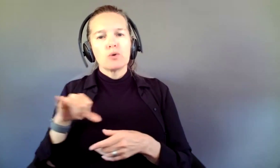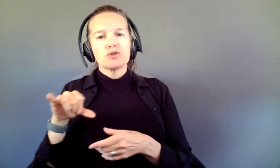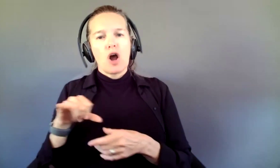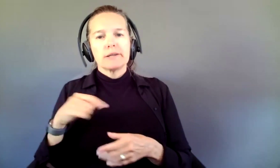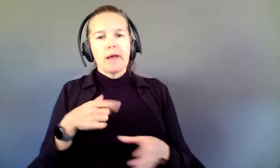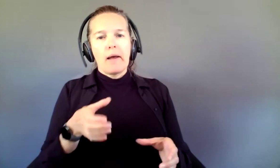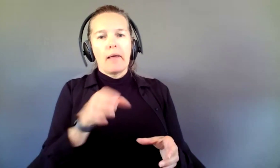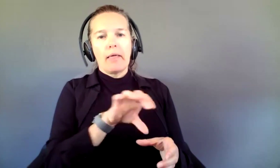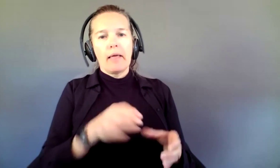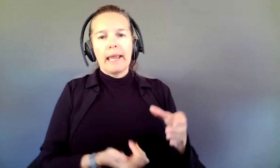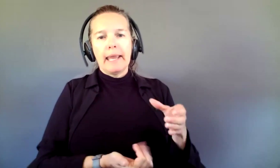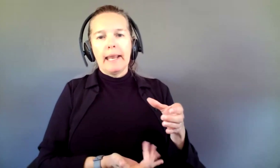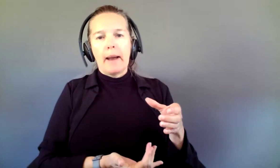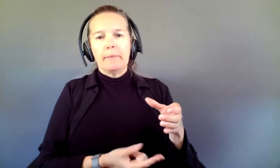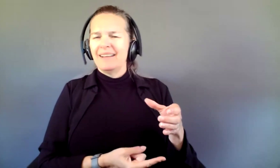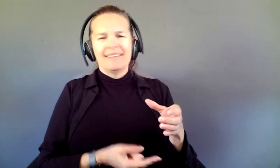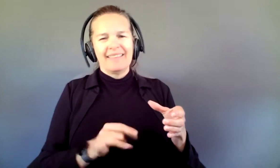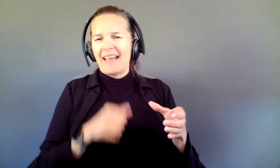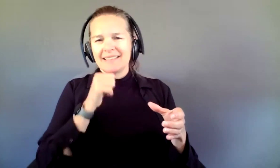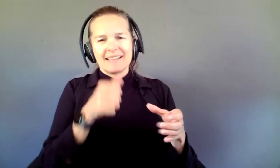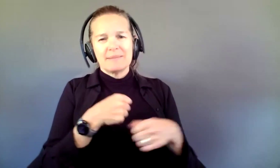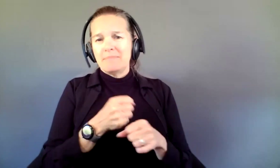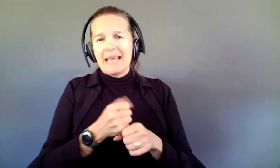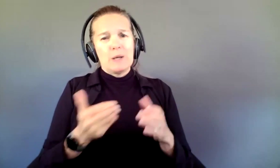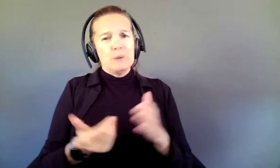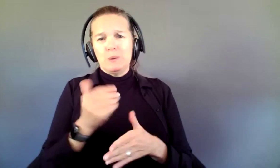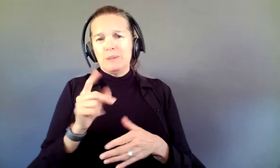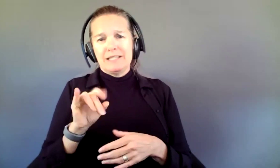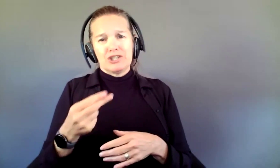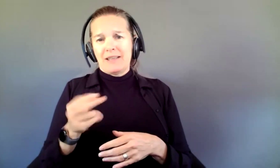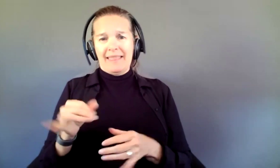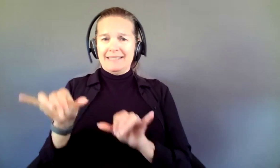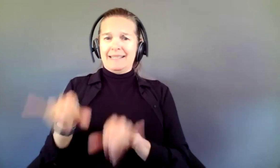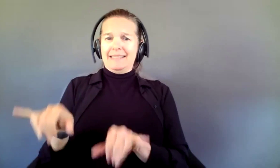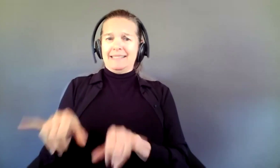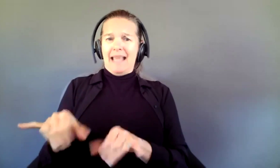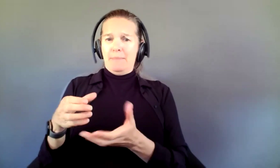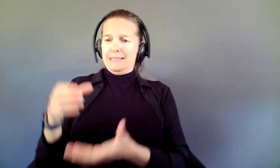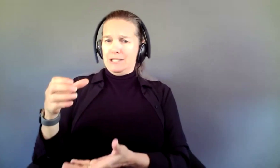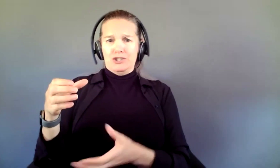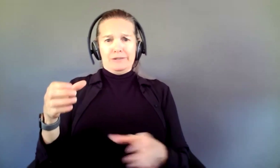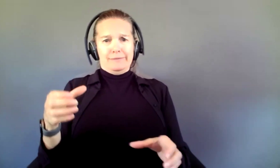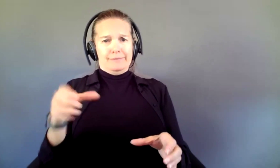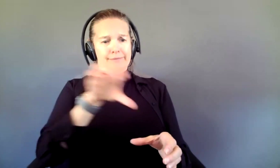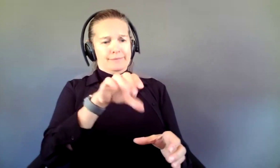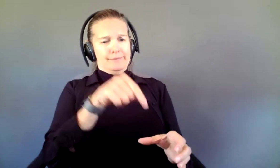know that isn't the alchemy that makes a new dish. That is the same dish in a new form. If you take